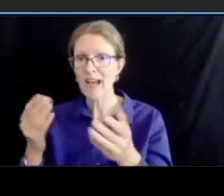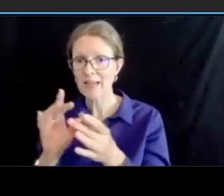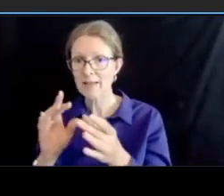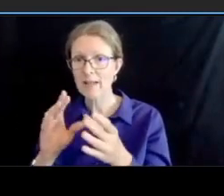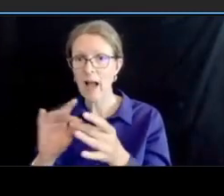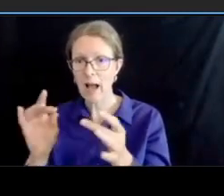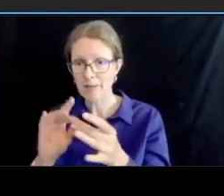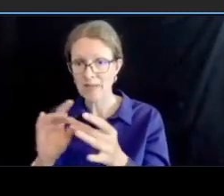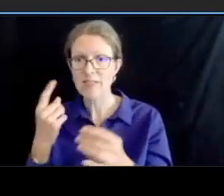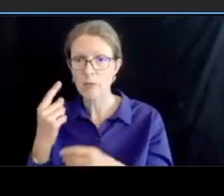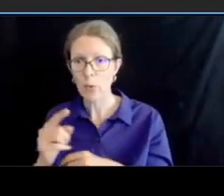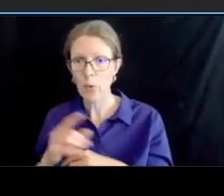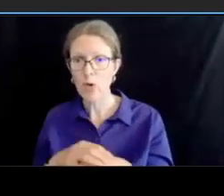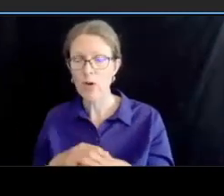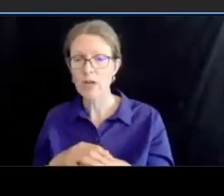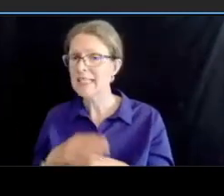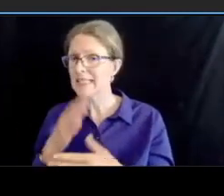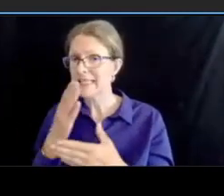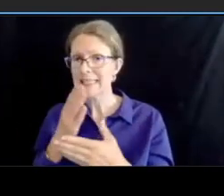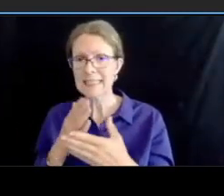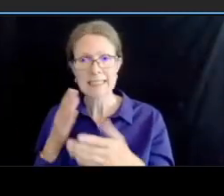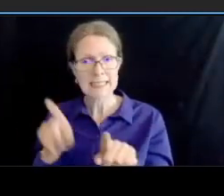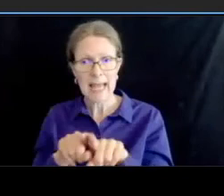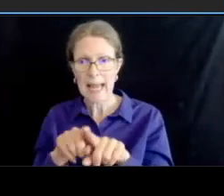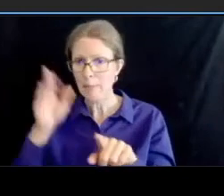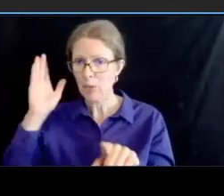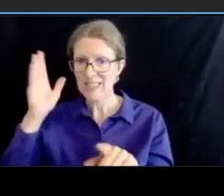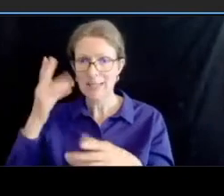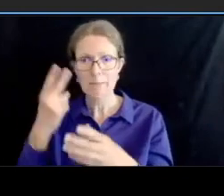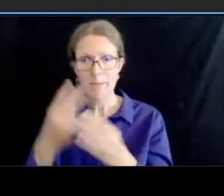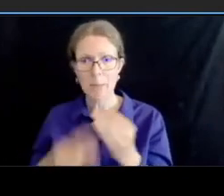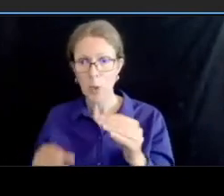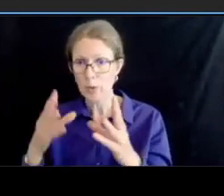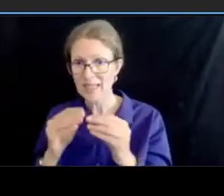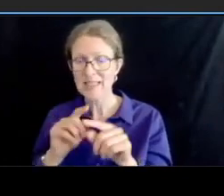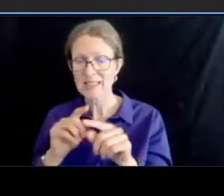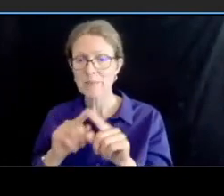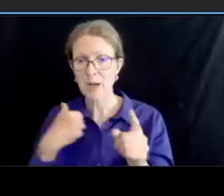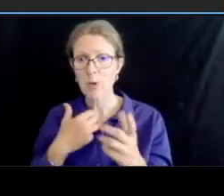thank you very much and please make sure you get this form back to us we will also be emailing it